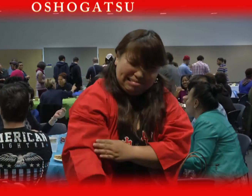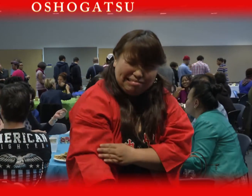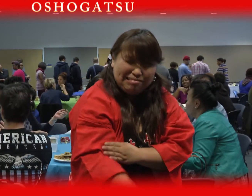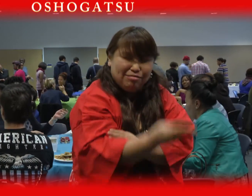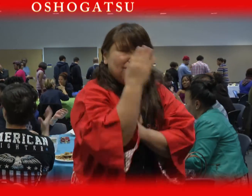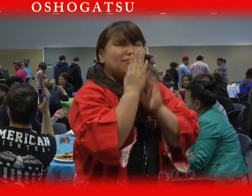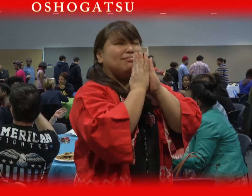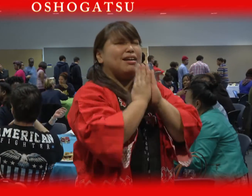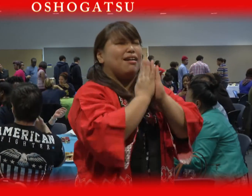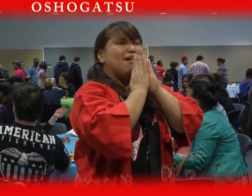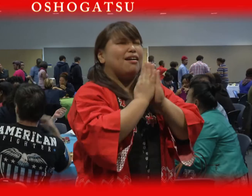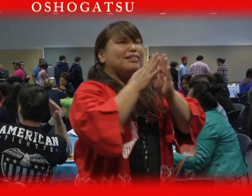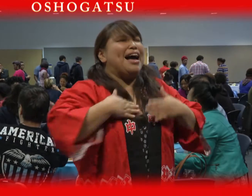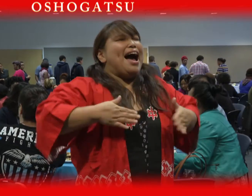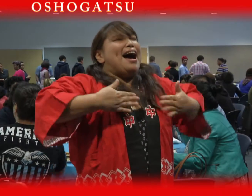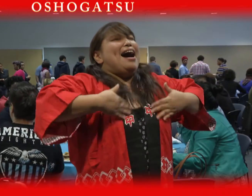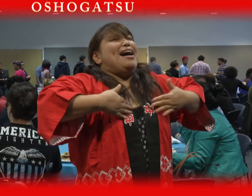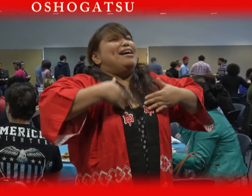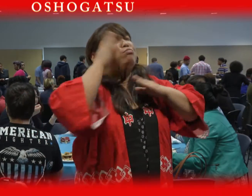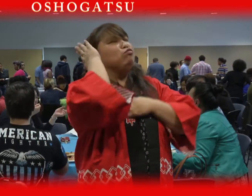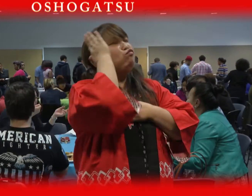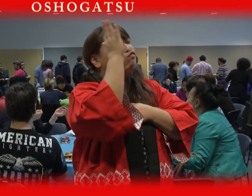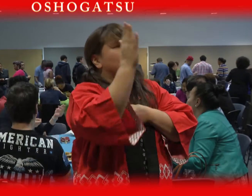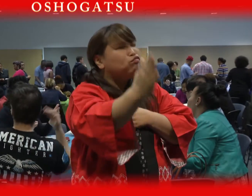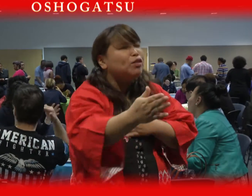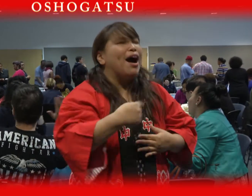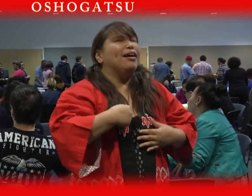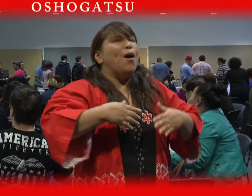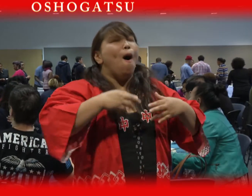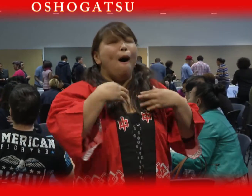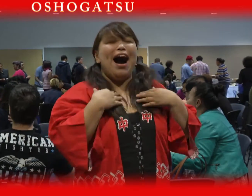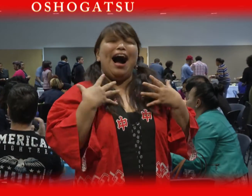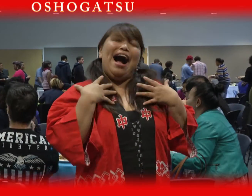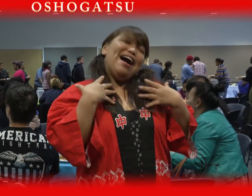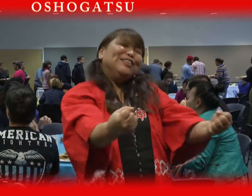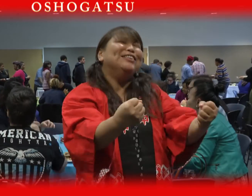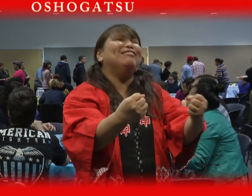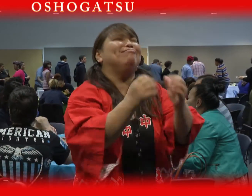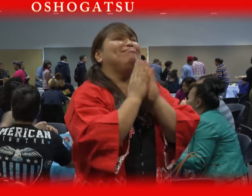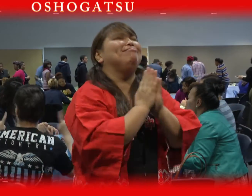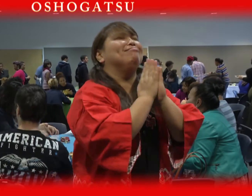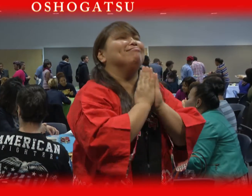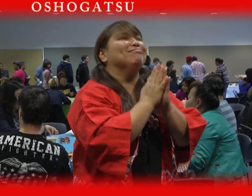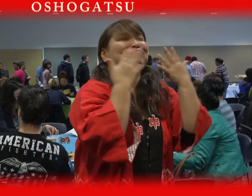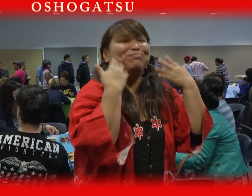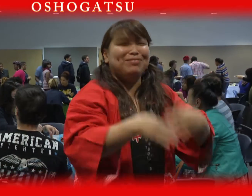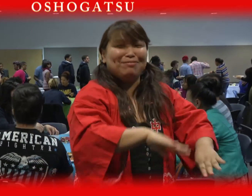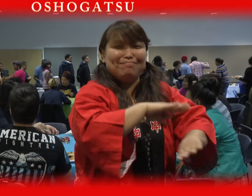and spend the evening praying for a healthy, happy future.